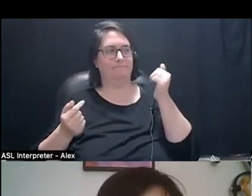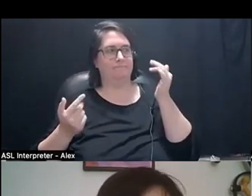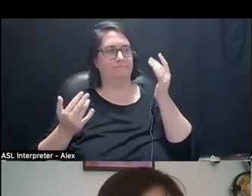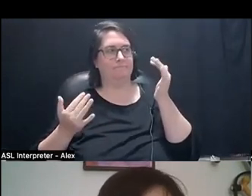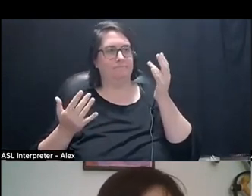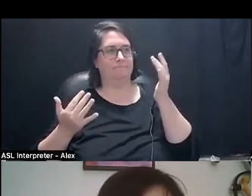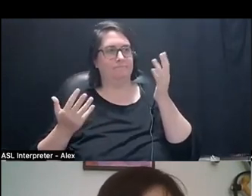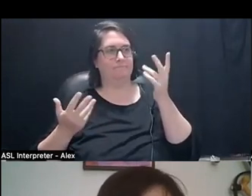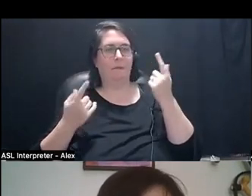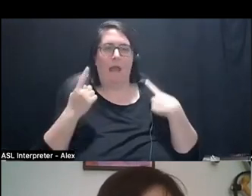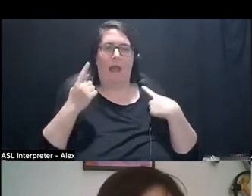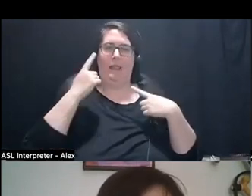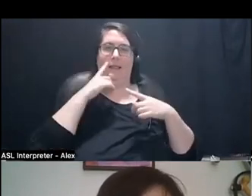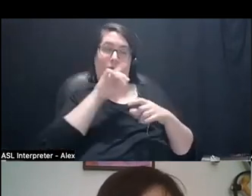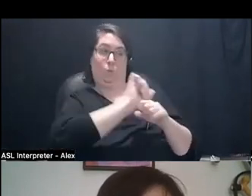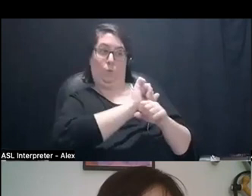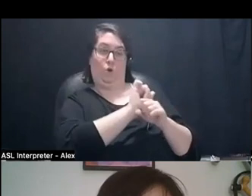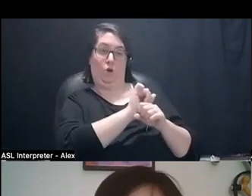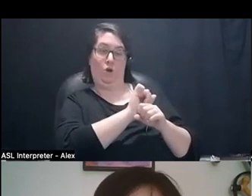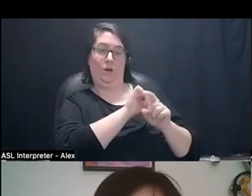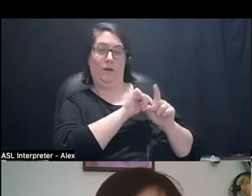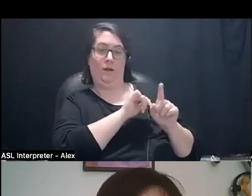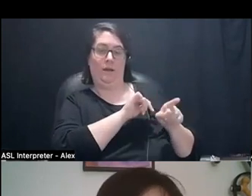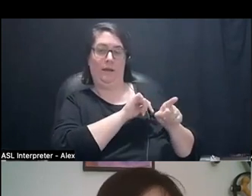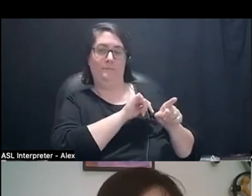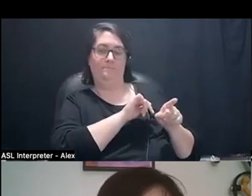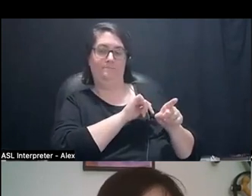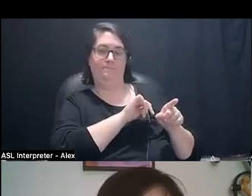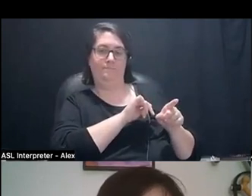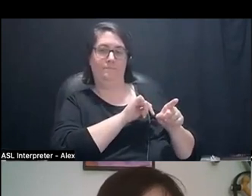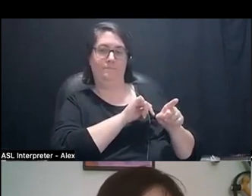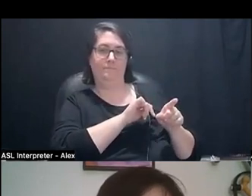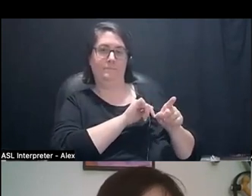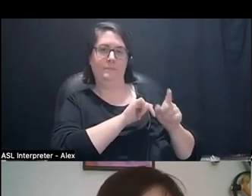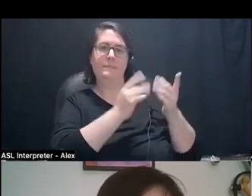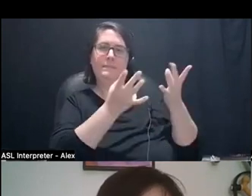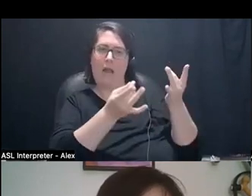I think it's work that, it is tactile. I feel like people can touch it, but